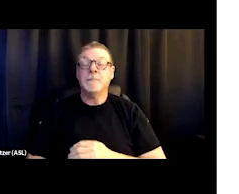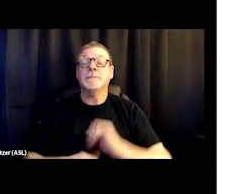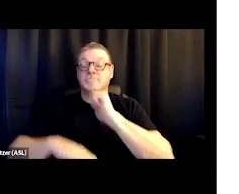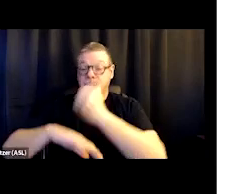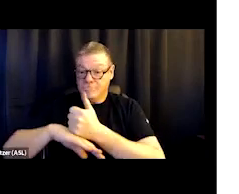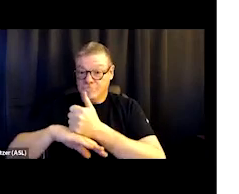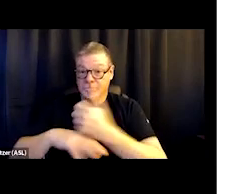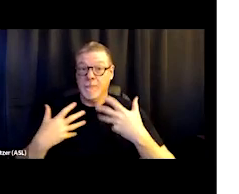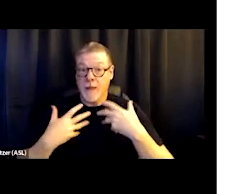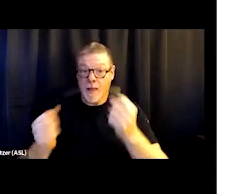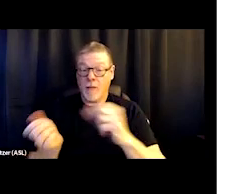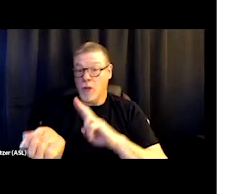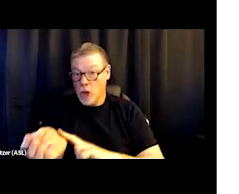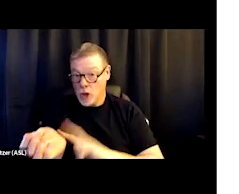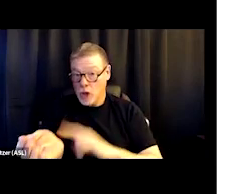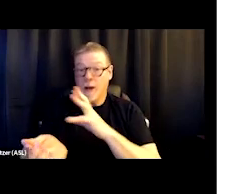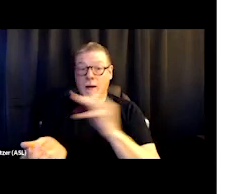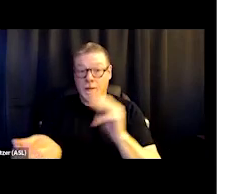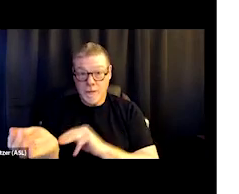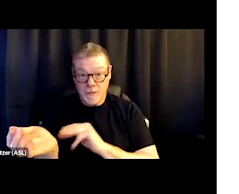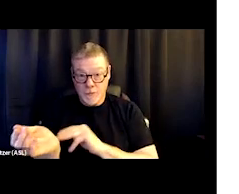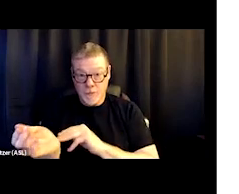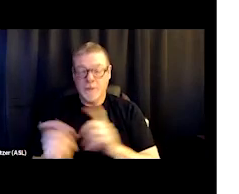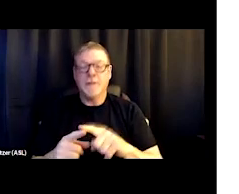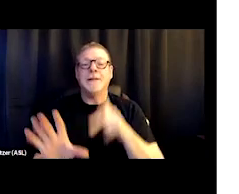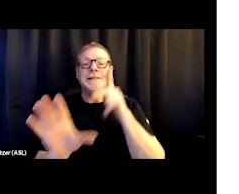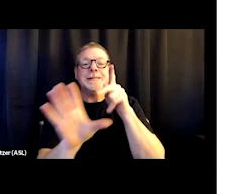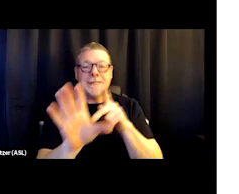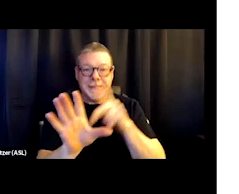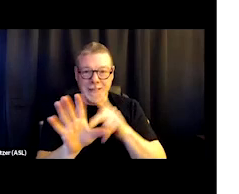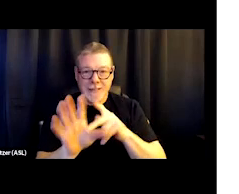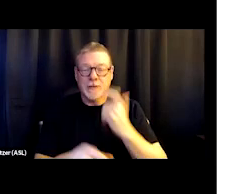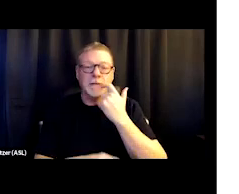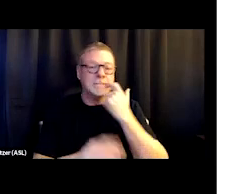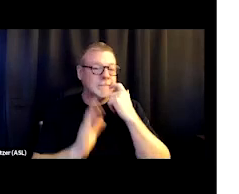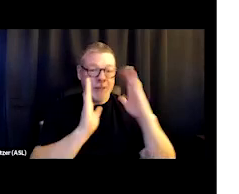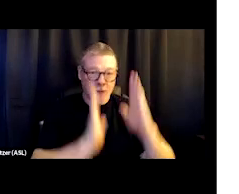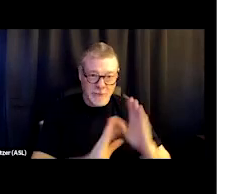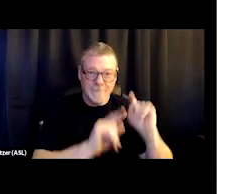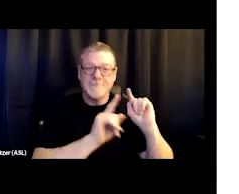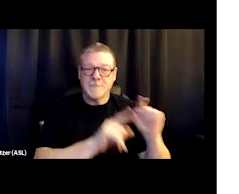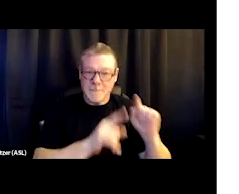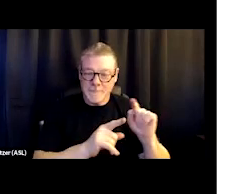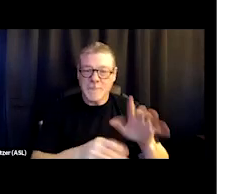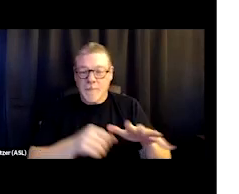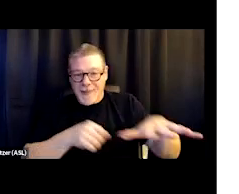staffed by nurses and physicians. We also have psychiatrists and addictionologists. So they're located in the building.